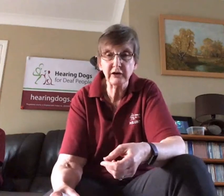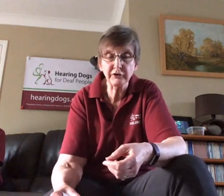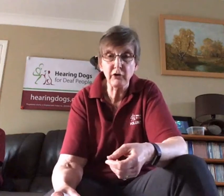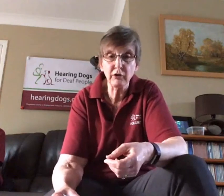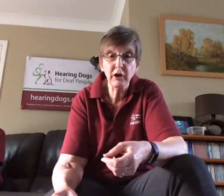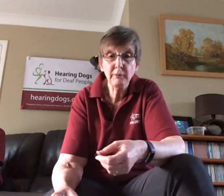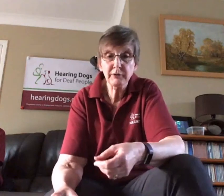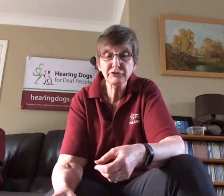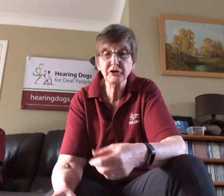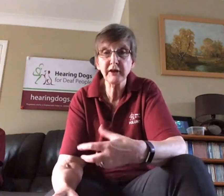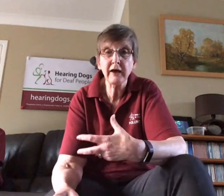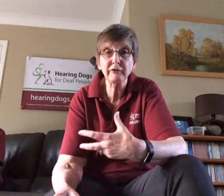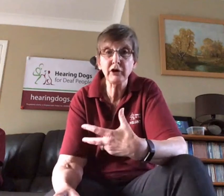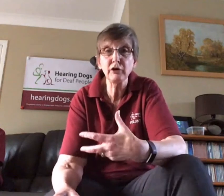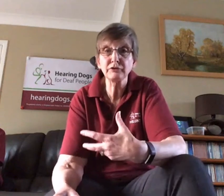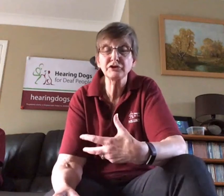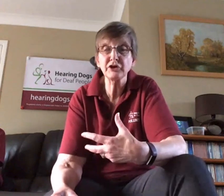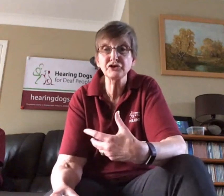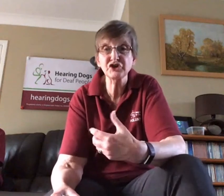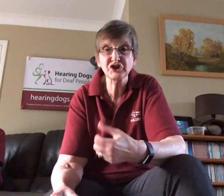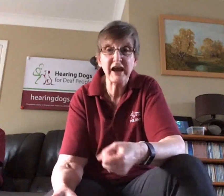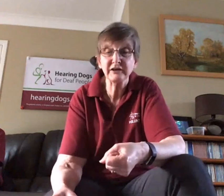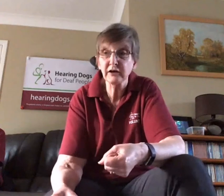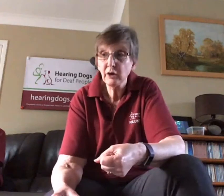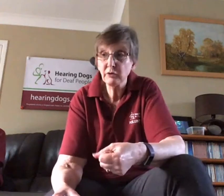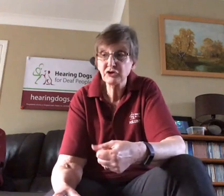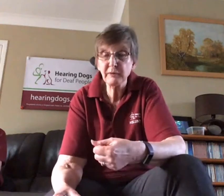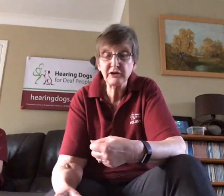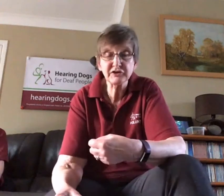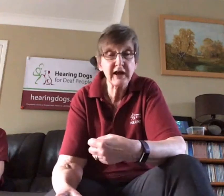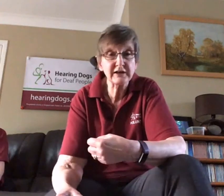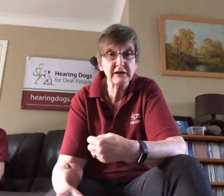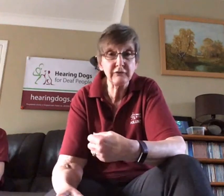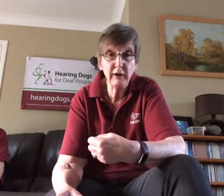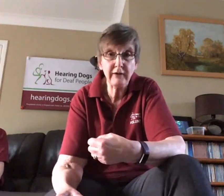dog, but also they have a coat that doesn't shed, which means that if you have any sort